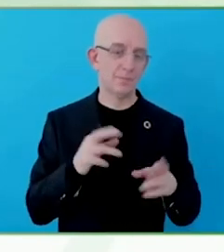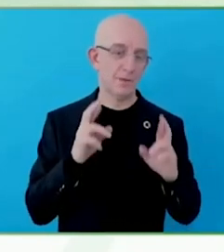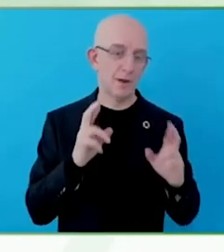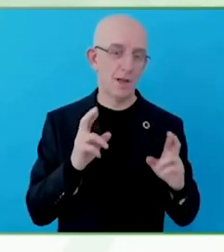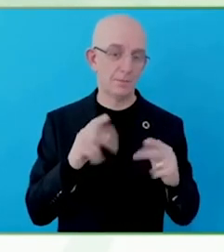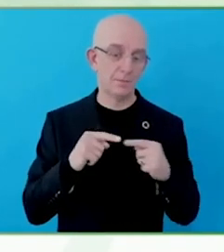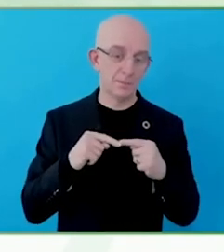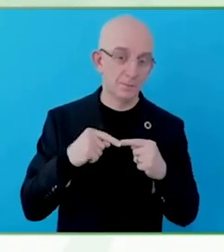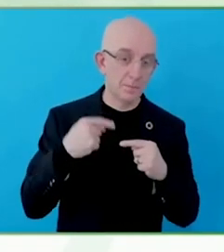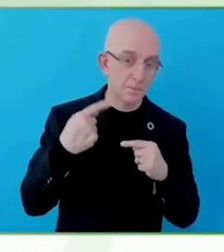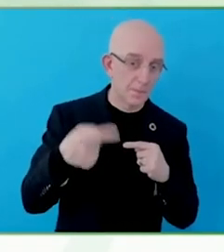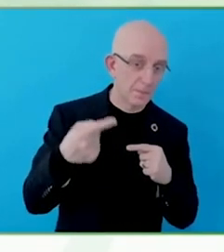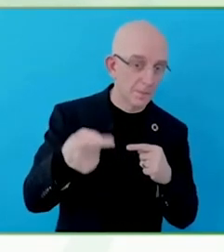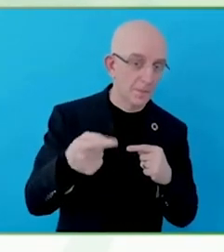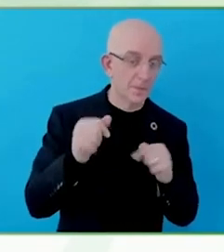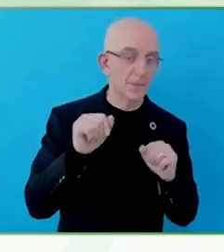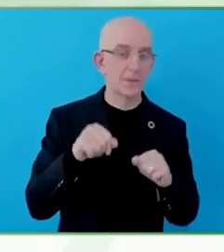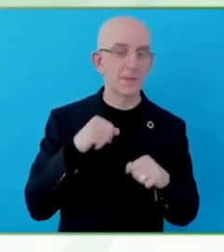Thank you. Goodbye.